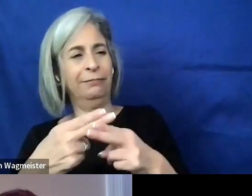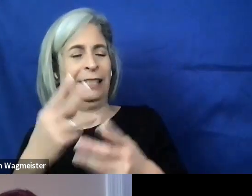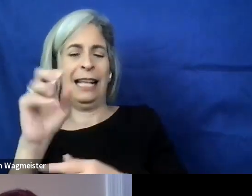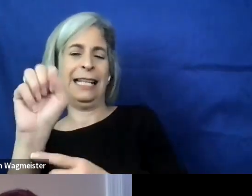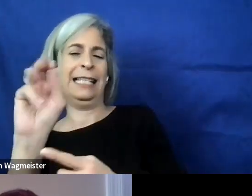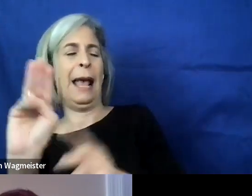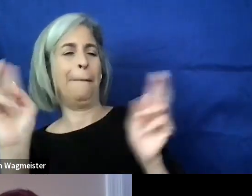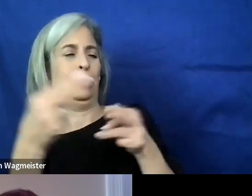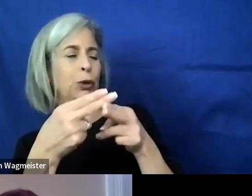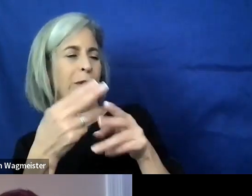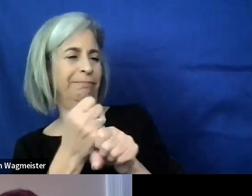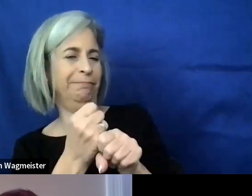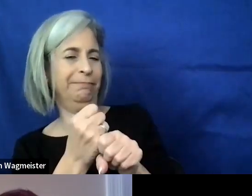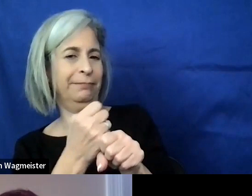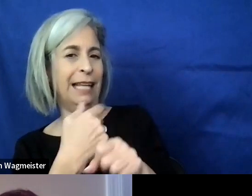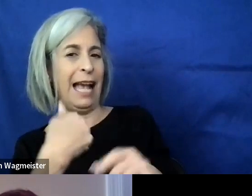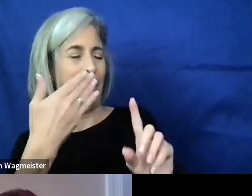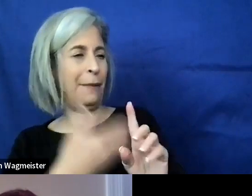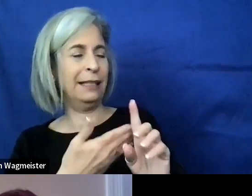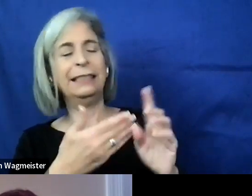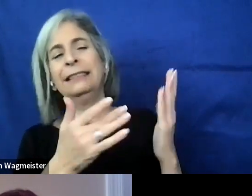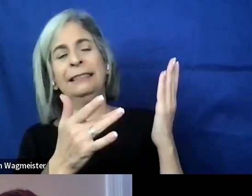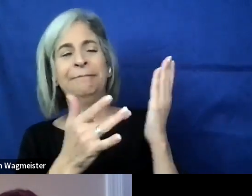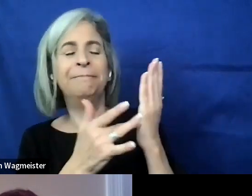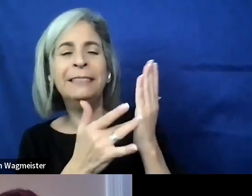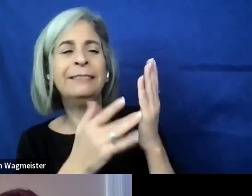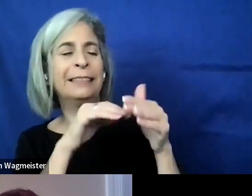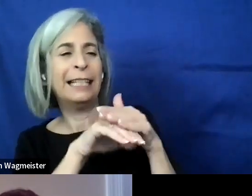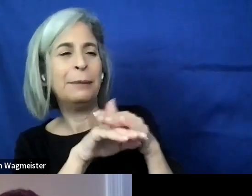I am a digital accessibility senior associate.